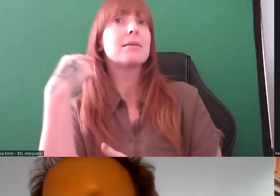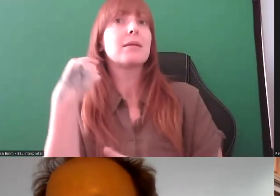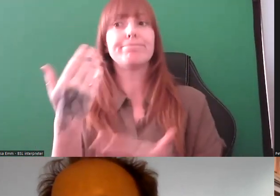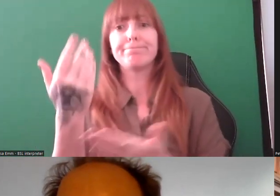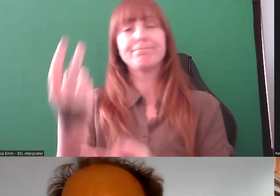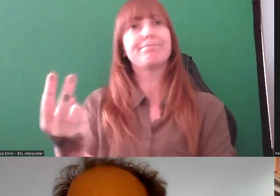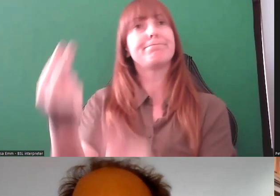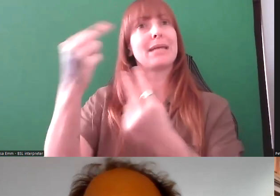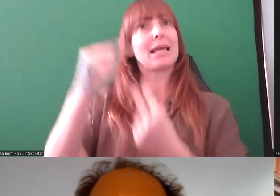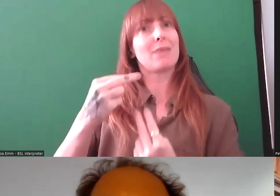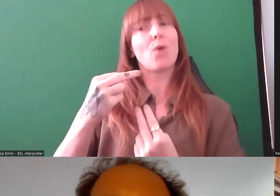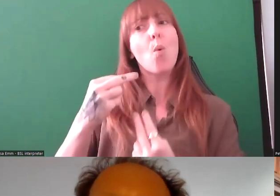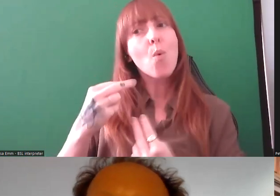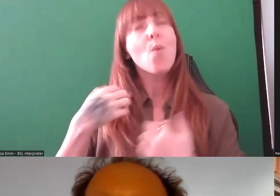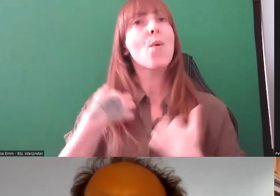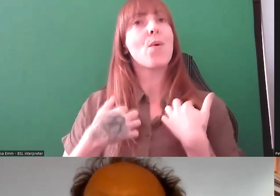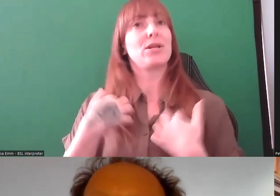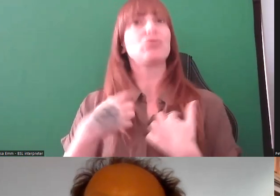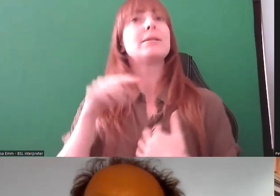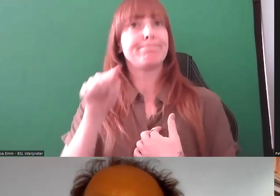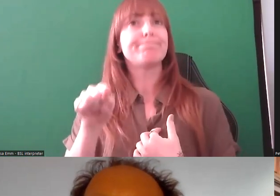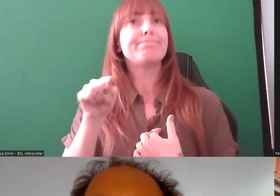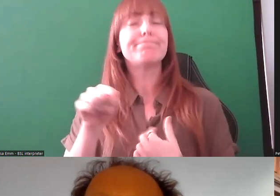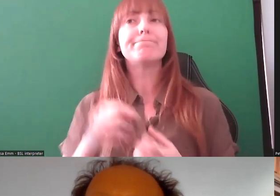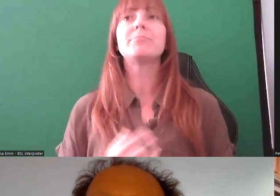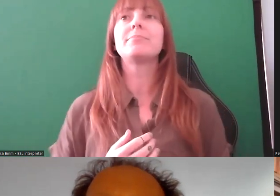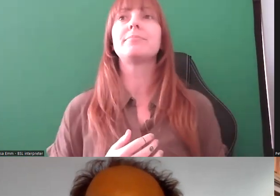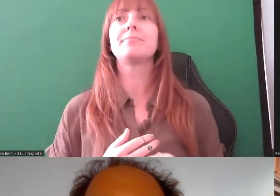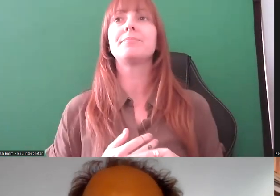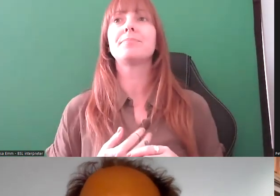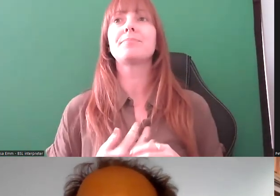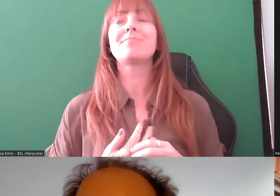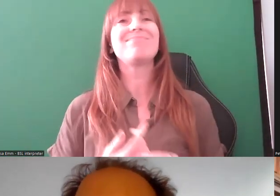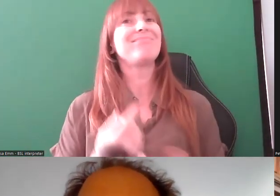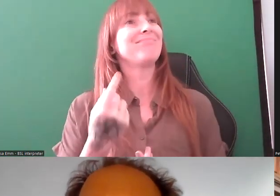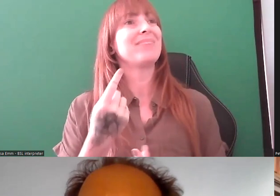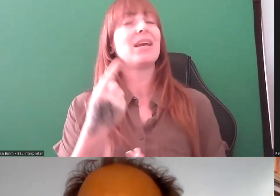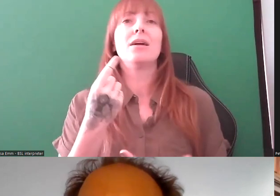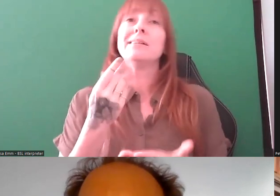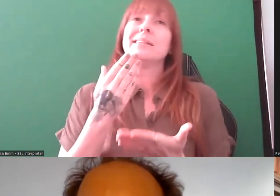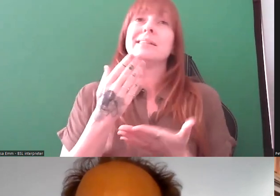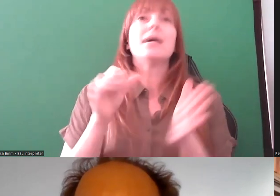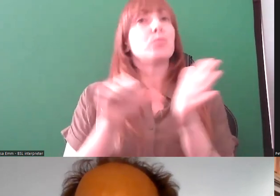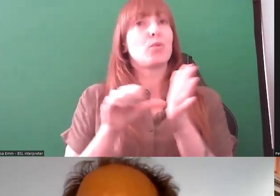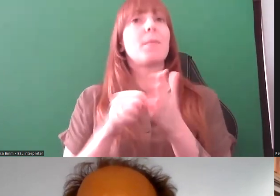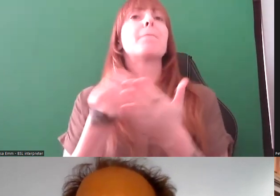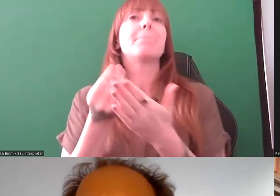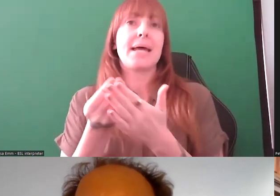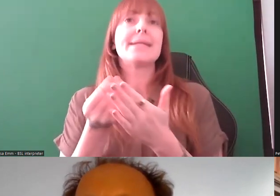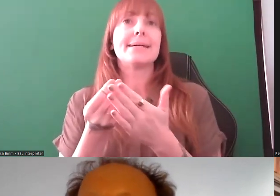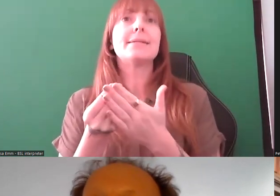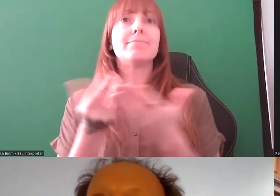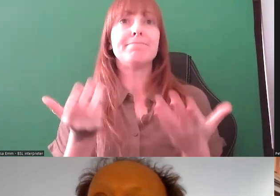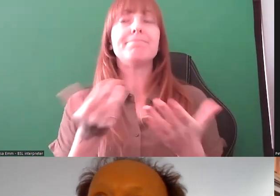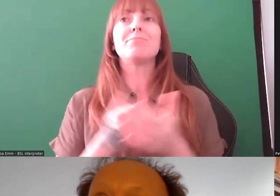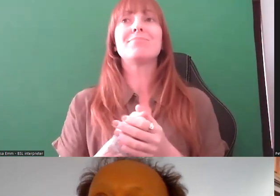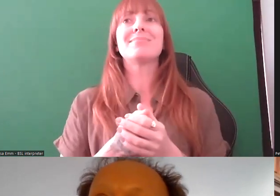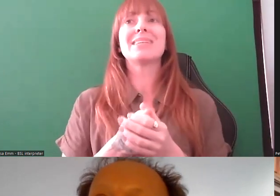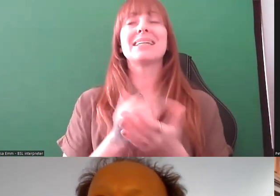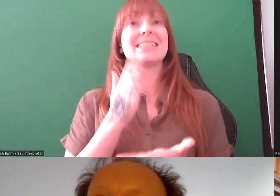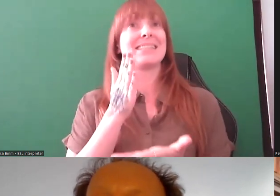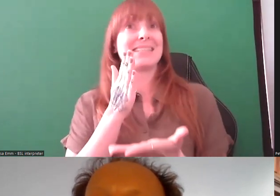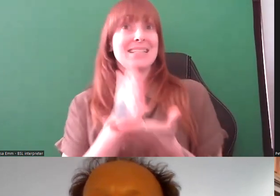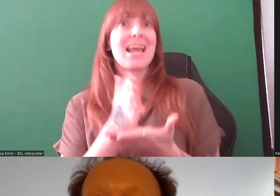it as well. I think it just comes down to money really. It's definitely something our steering